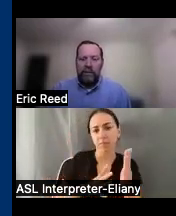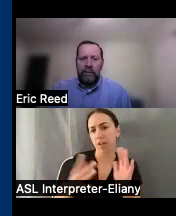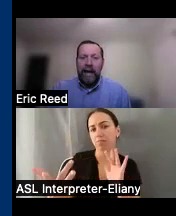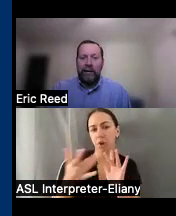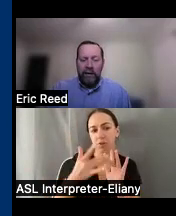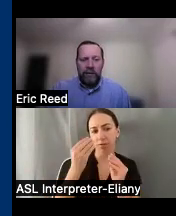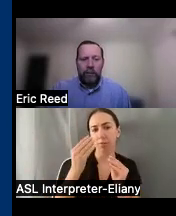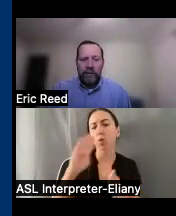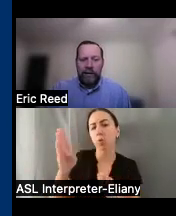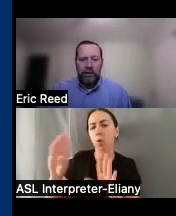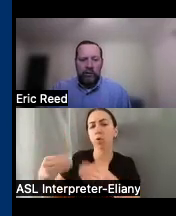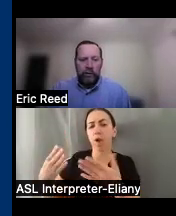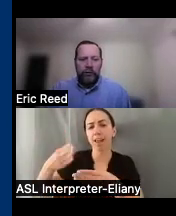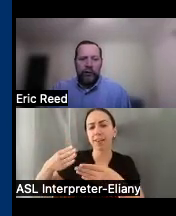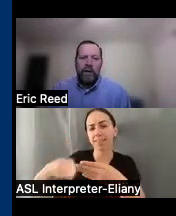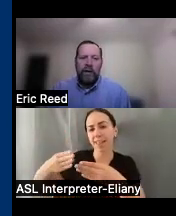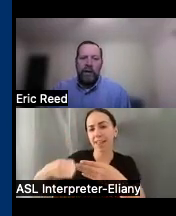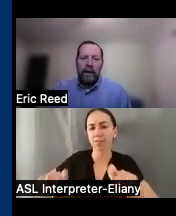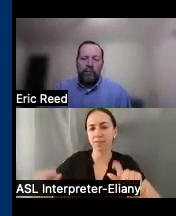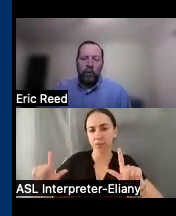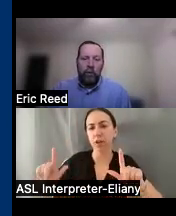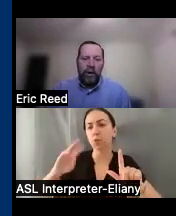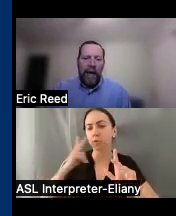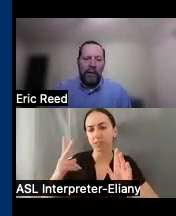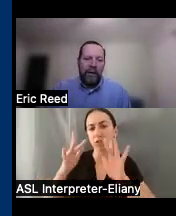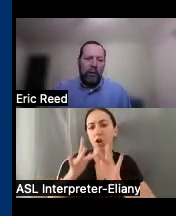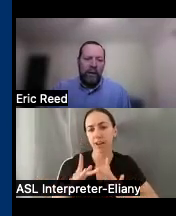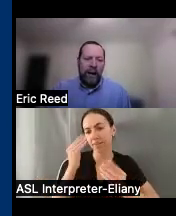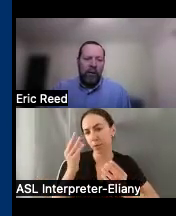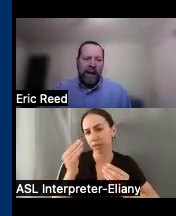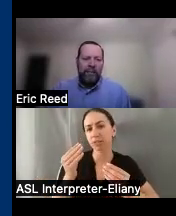at the end of this presentation of course so um we'll be more than happy to help you out with that